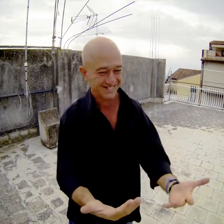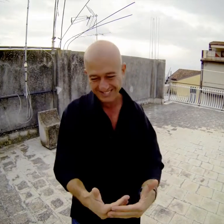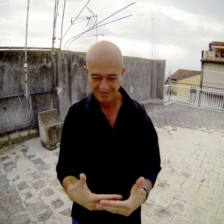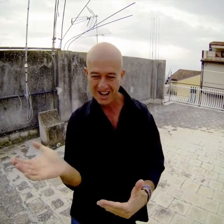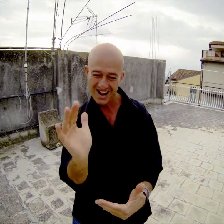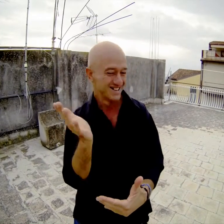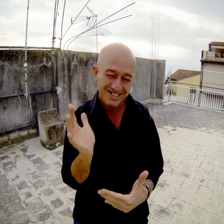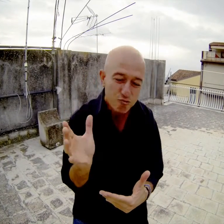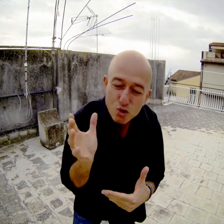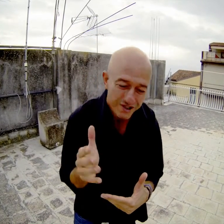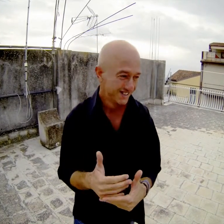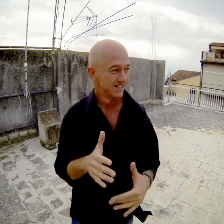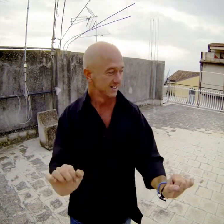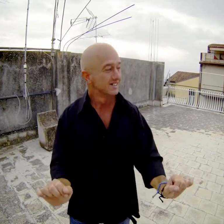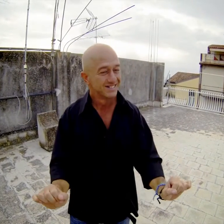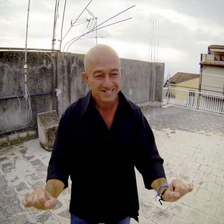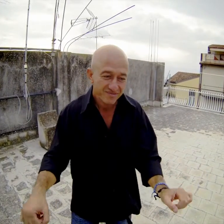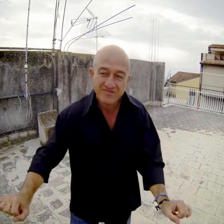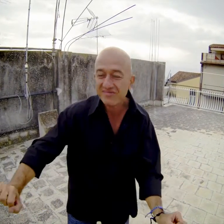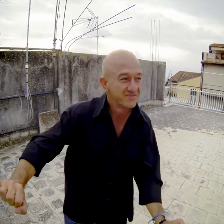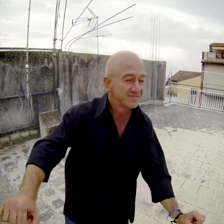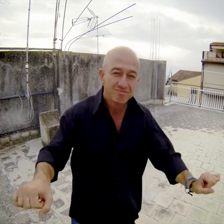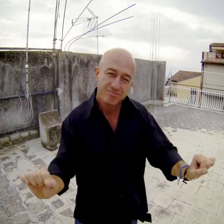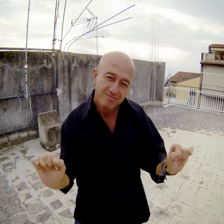rise in motion, they kiss and go.